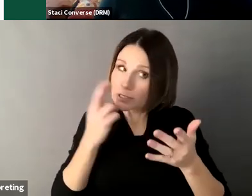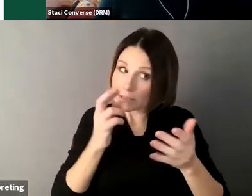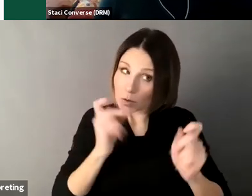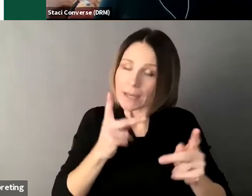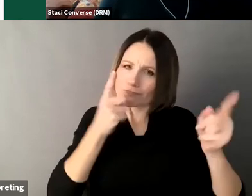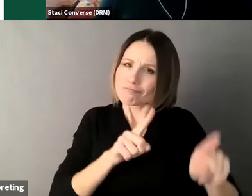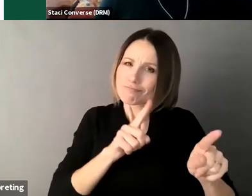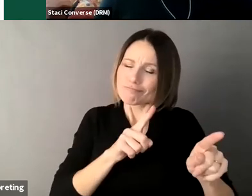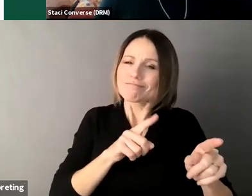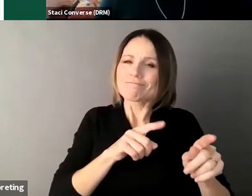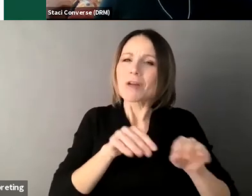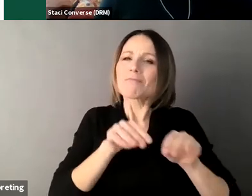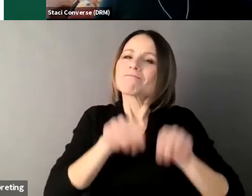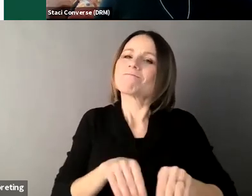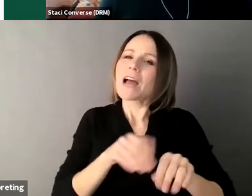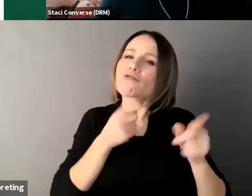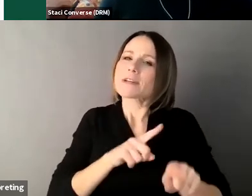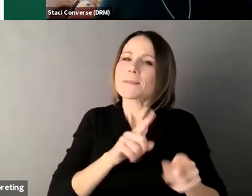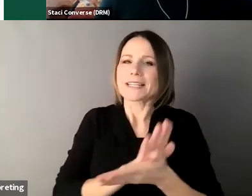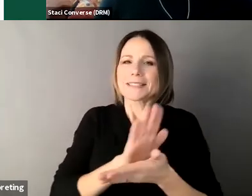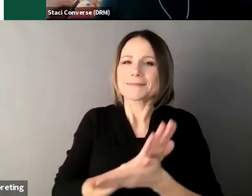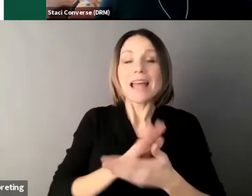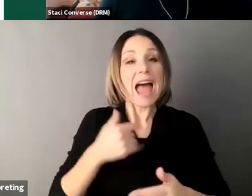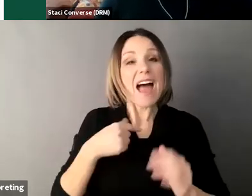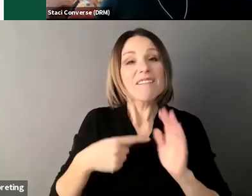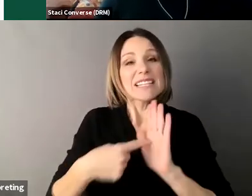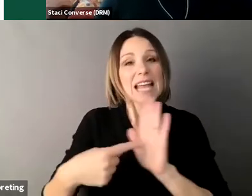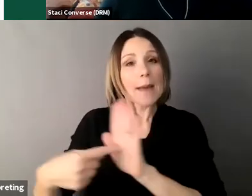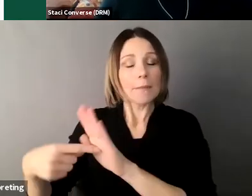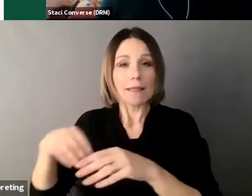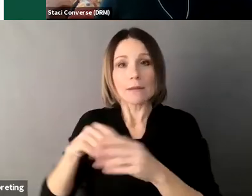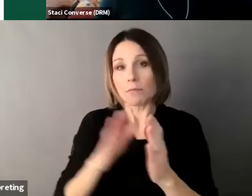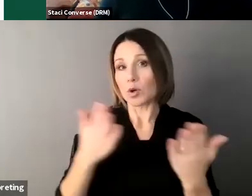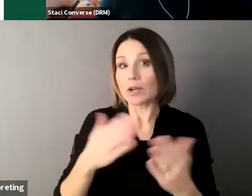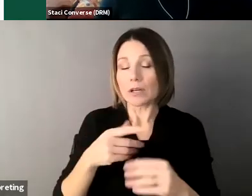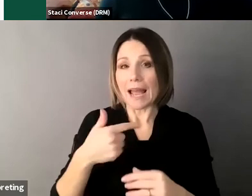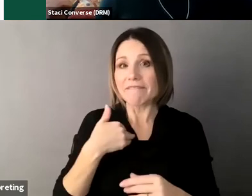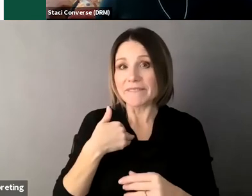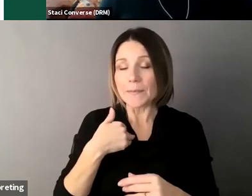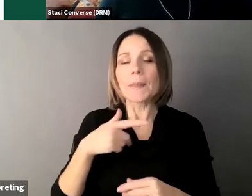good one but there's lots of different ones you can google supported decision-making agreement and